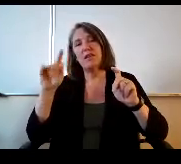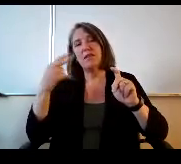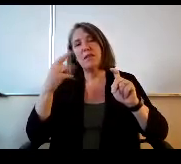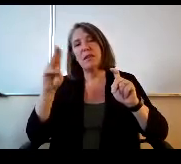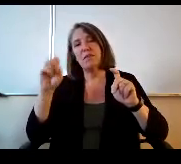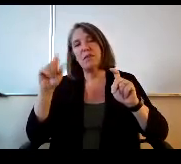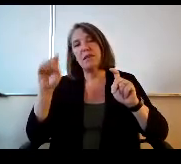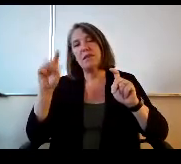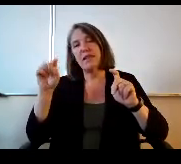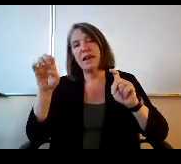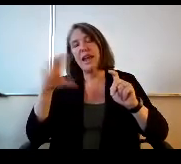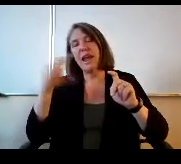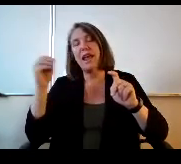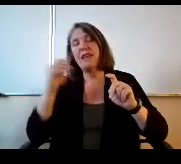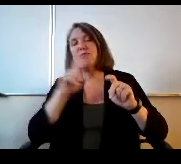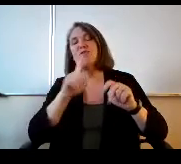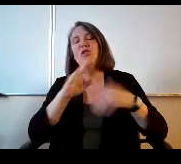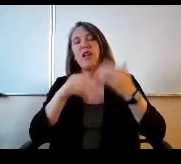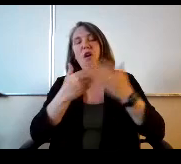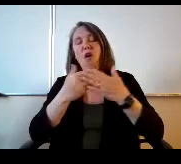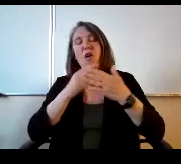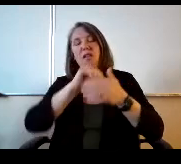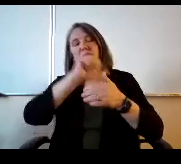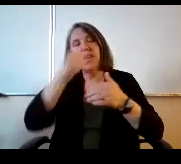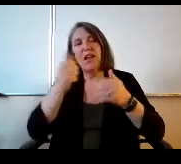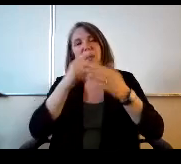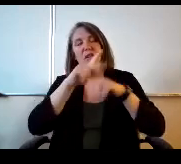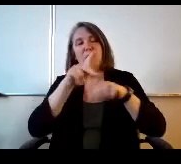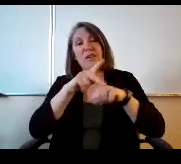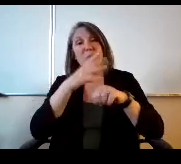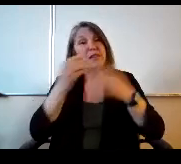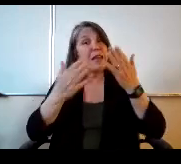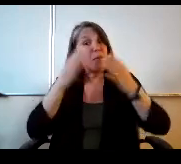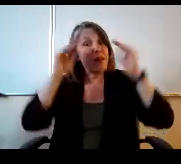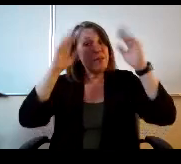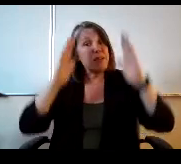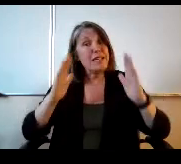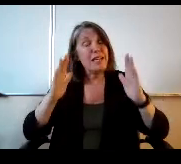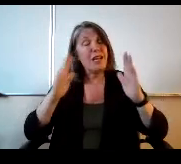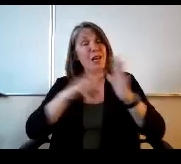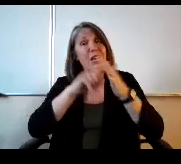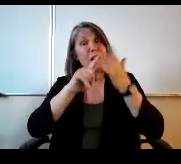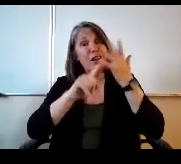and certainly all the other principles, and possibly teachers. Everybody else that was involved in at